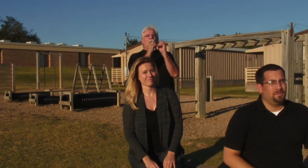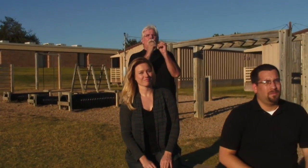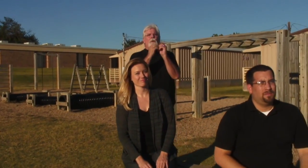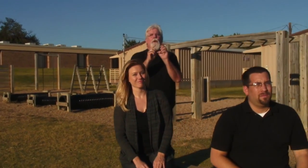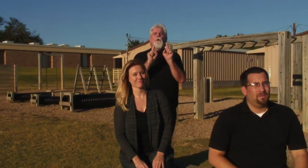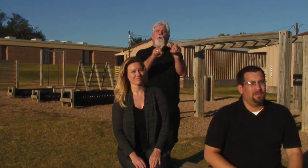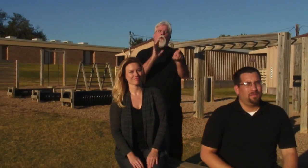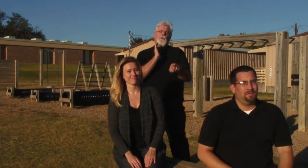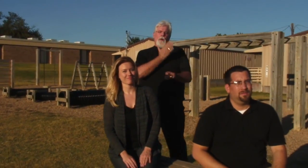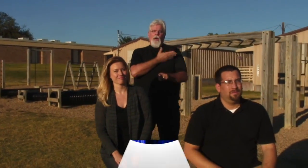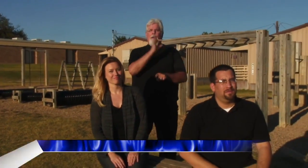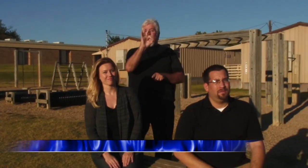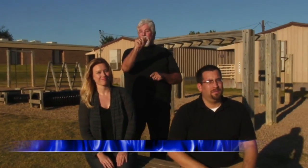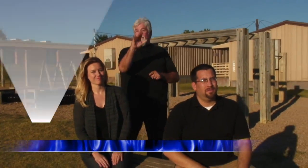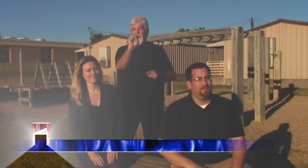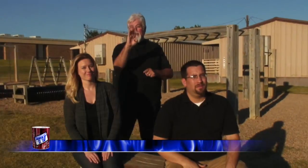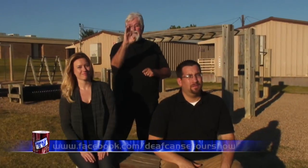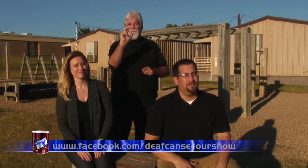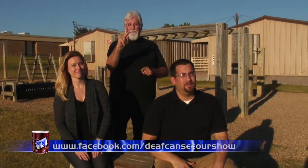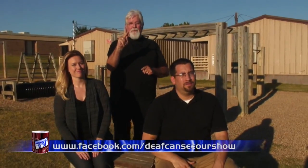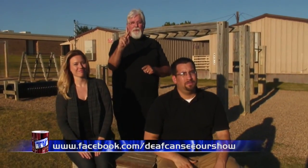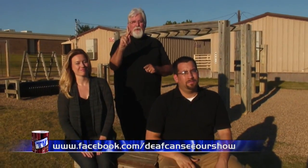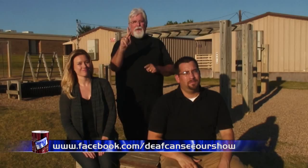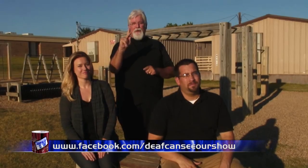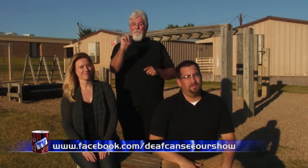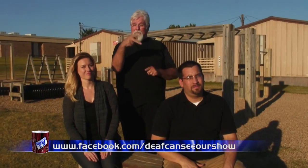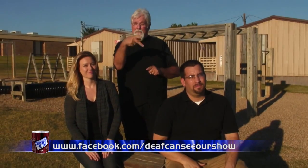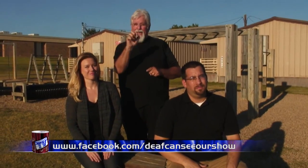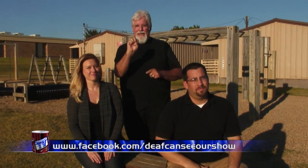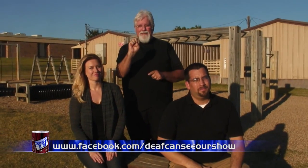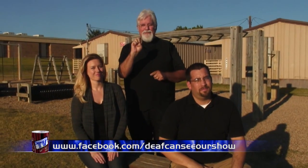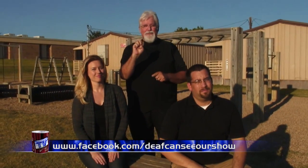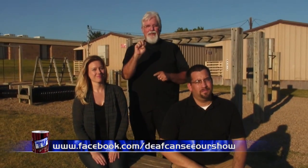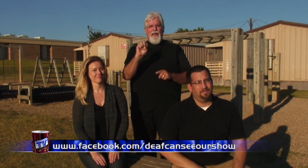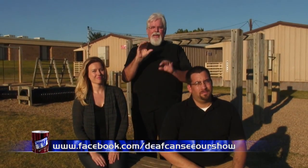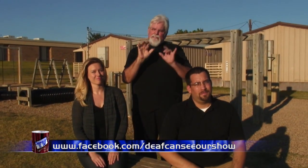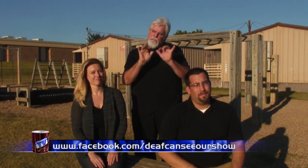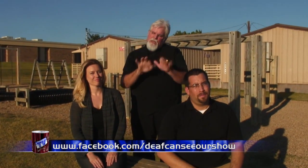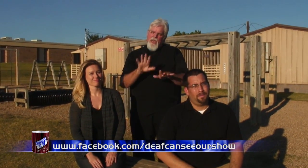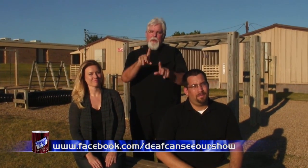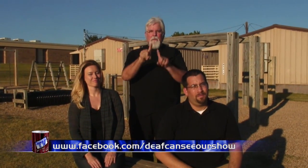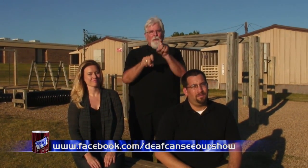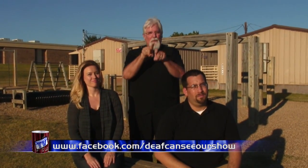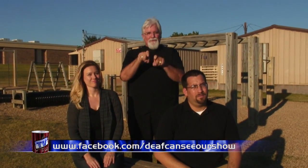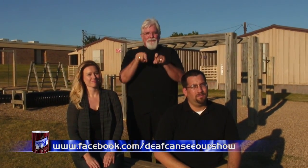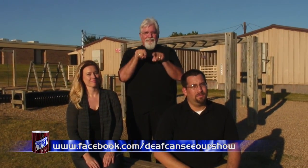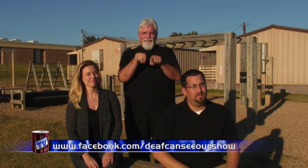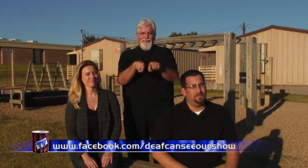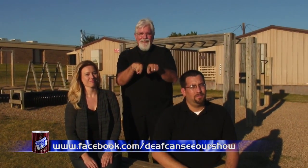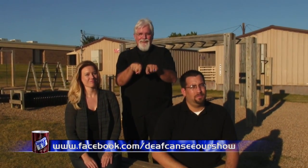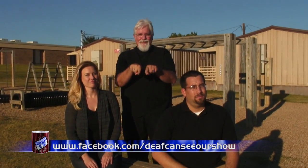us. And if you do, go to our facebook page and ask your questions.